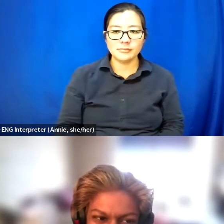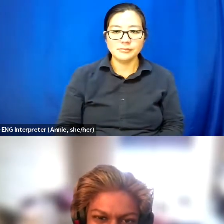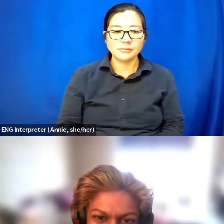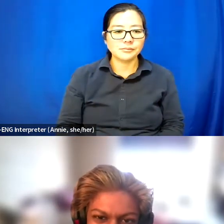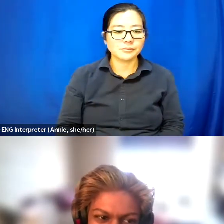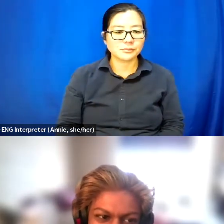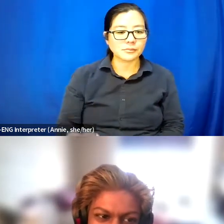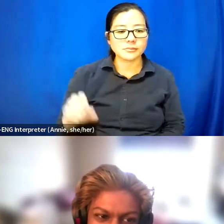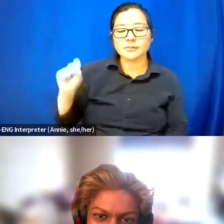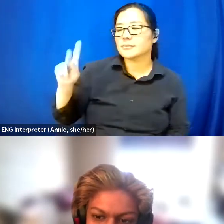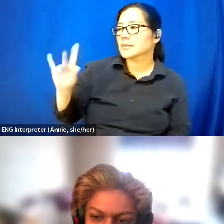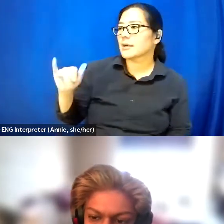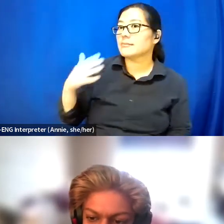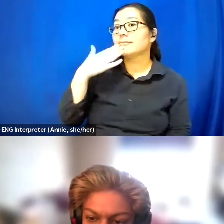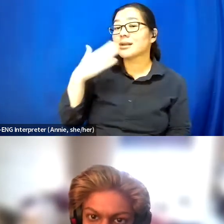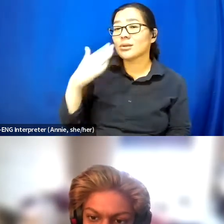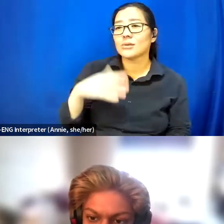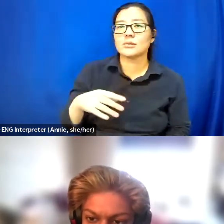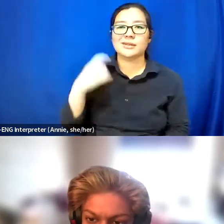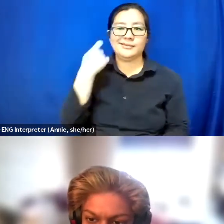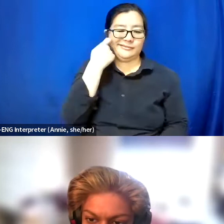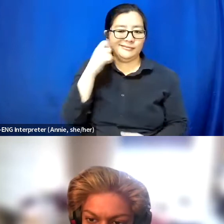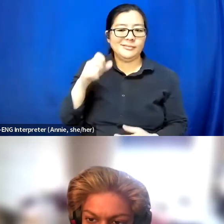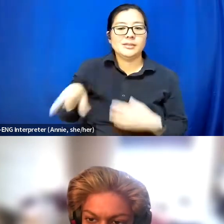Thank you. I just put in two links to the chat.